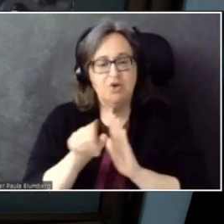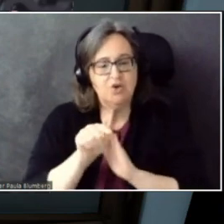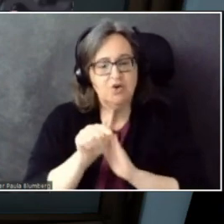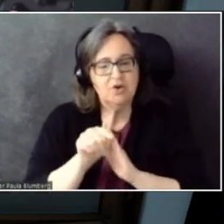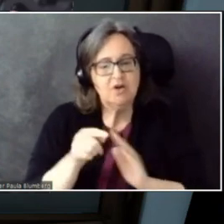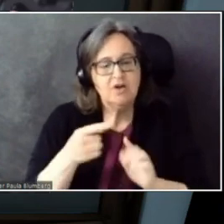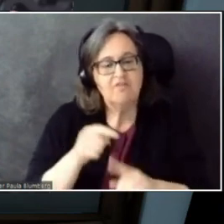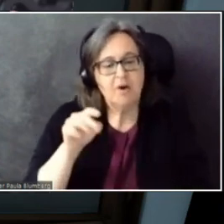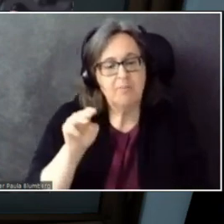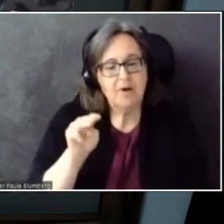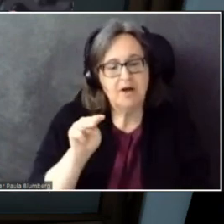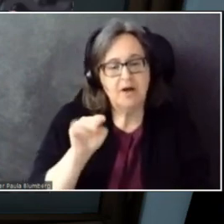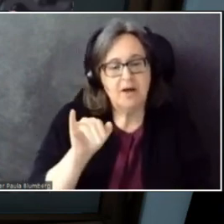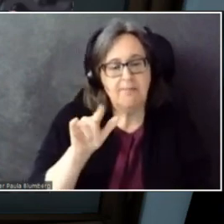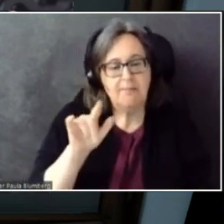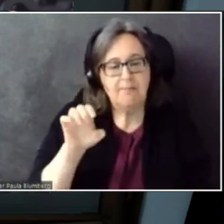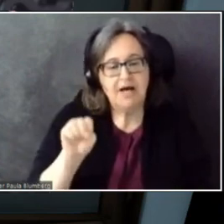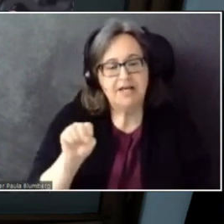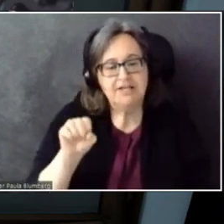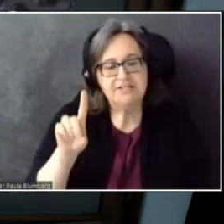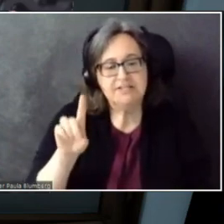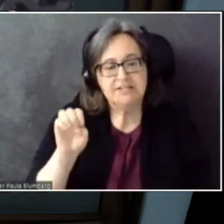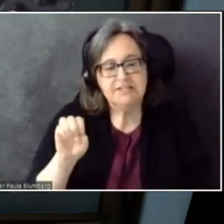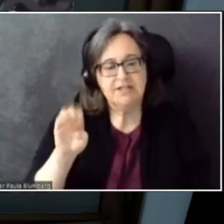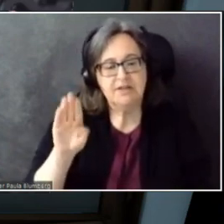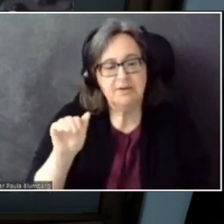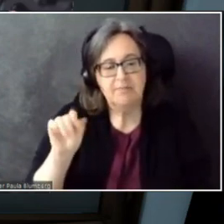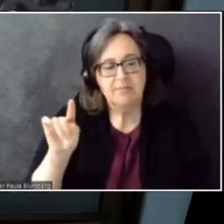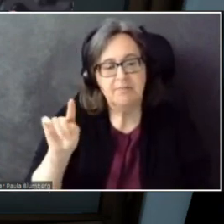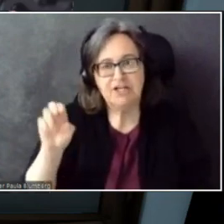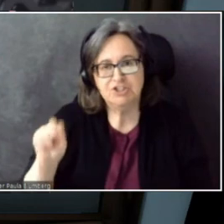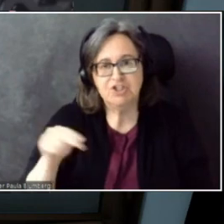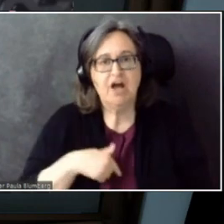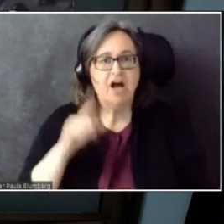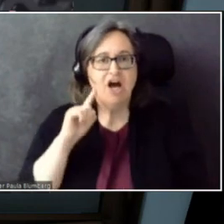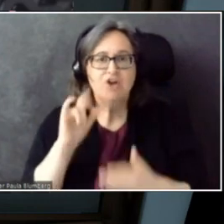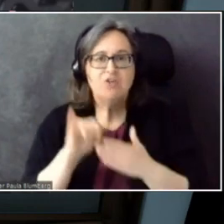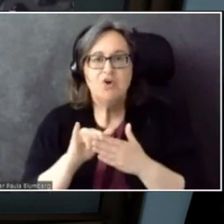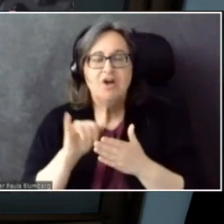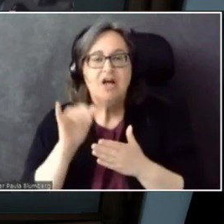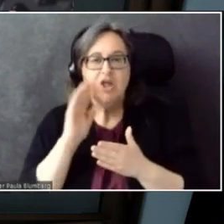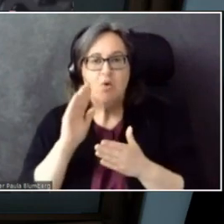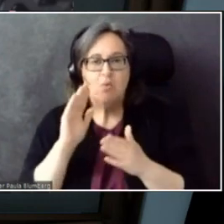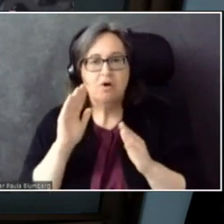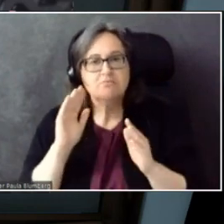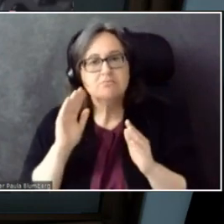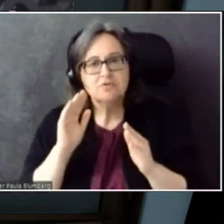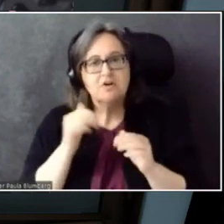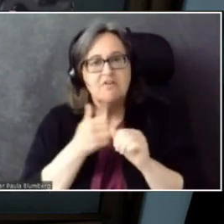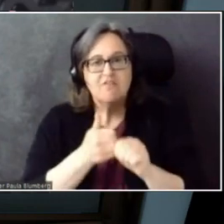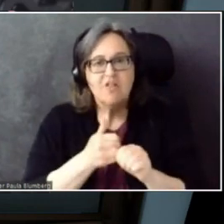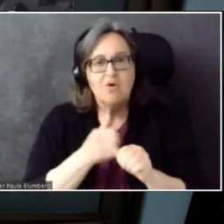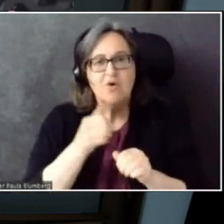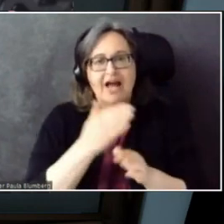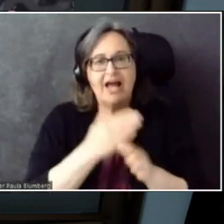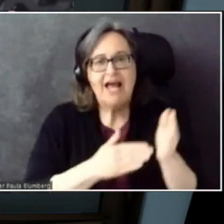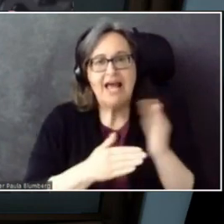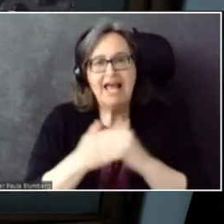I heard AltSpace was going to support hand tracking, such as Facebook, Oculus Quest. Any comment?